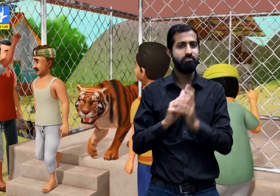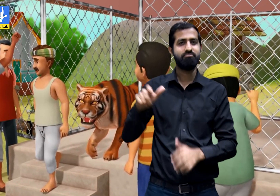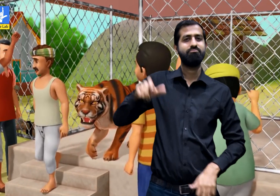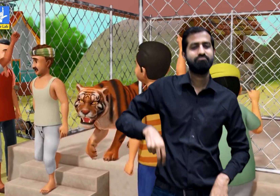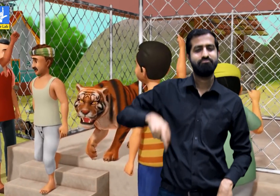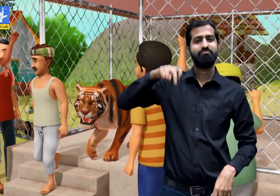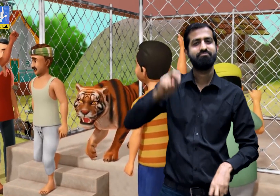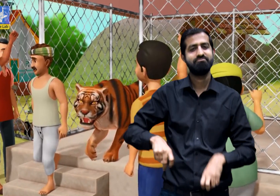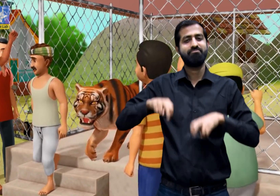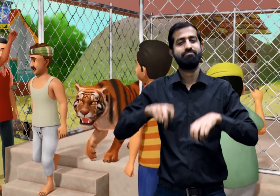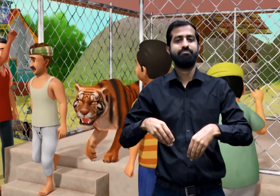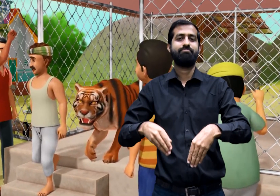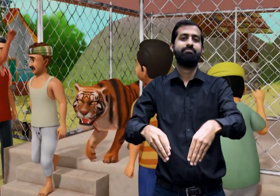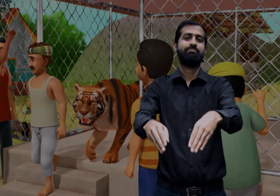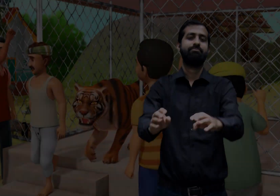and the crowd appreciated them.